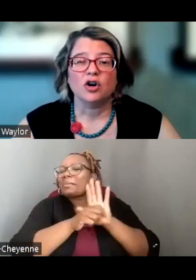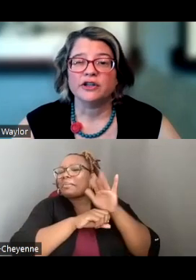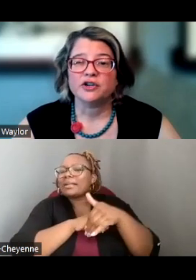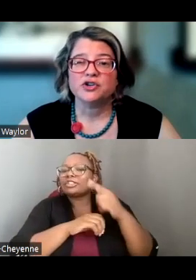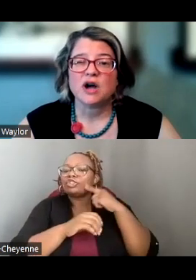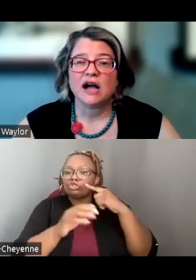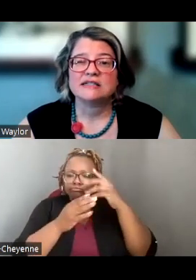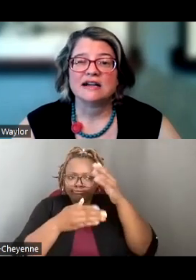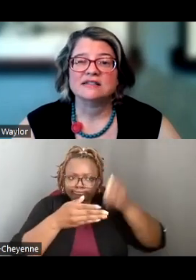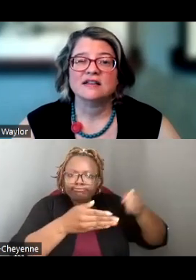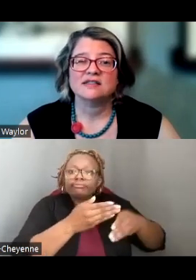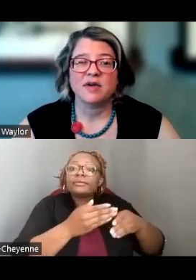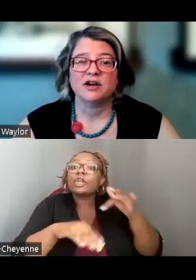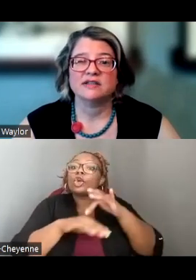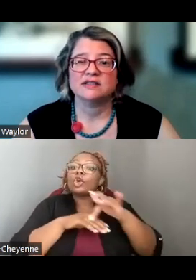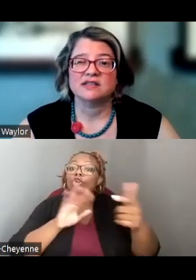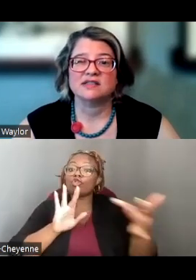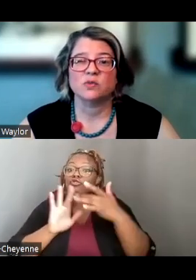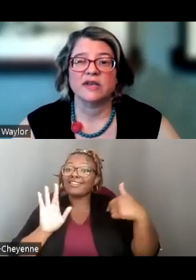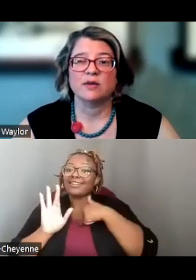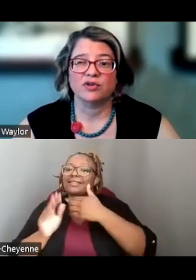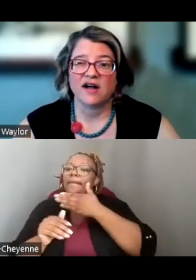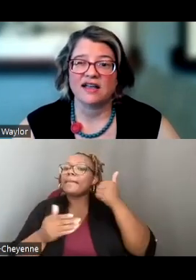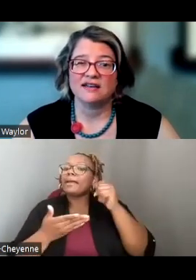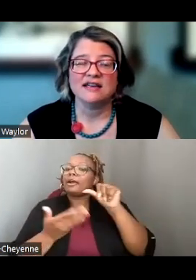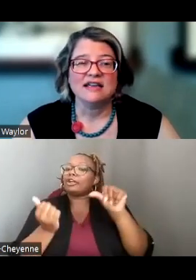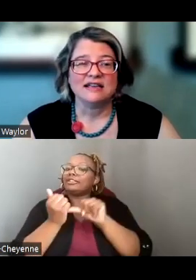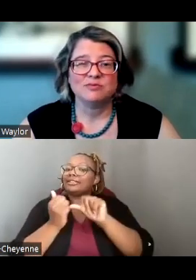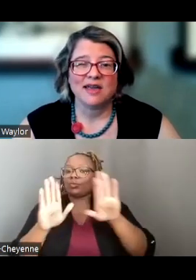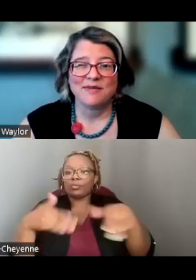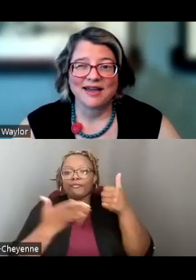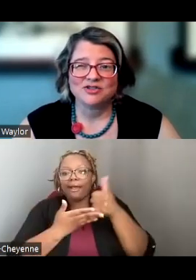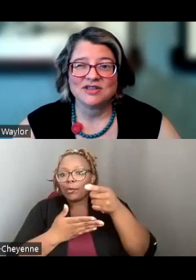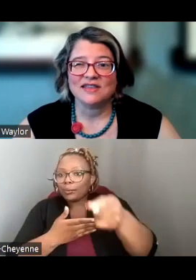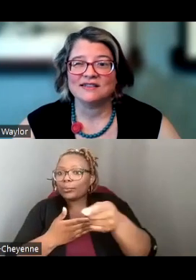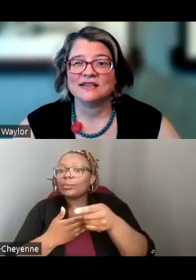THE EARLIER YOU CONTACT US THE BETTER ASSISTANCE WE CAN PROVIDE AS YOU MAY IMAGINE THINGS CAN